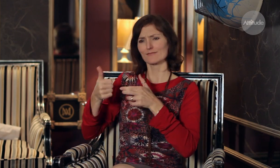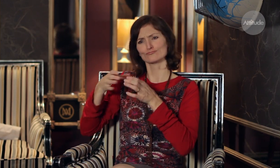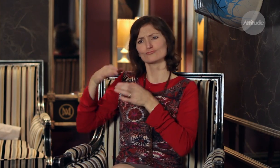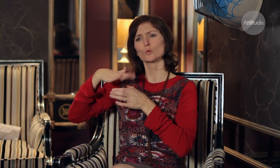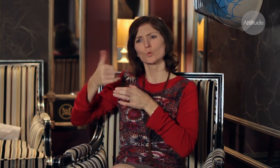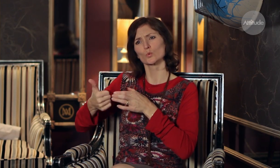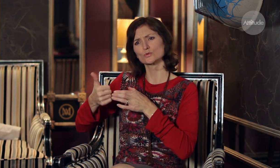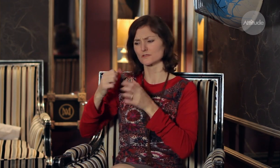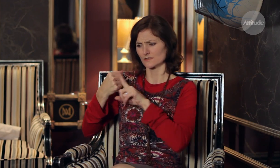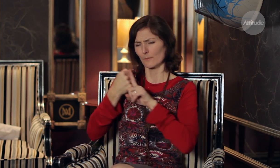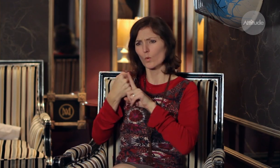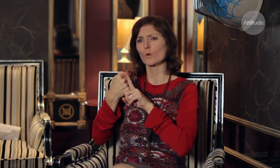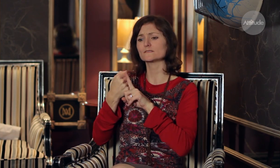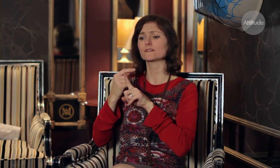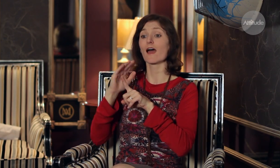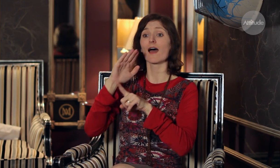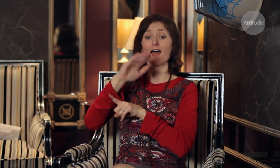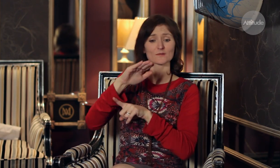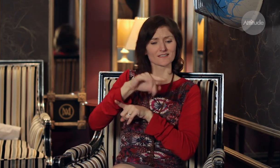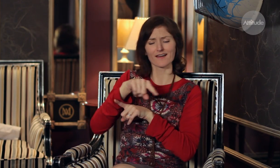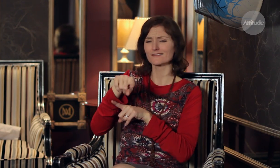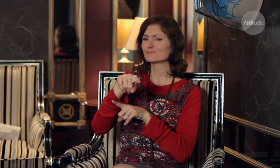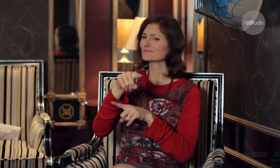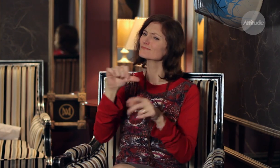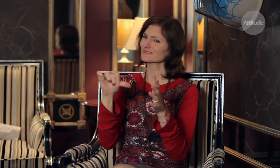and I was one deaf person in amongst a full class of hearing students.